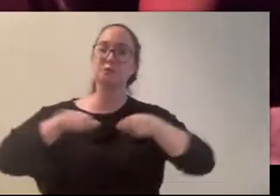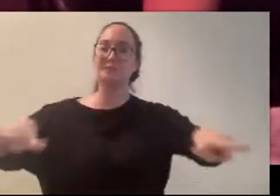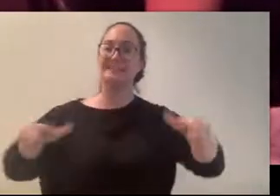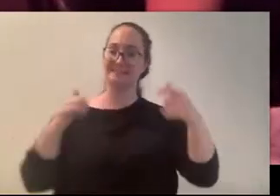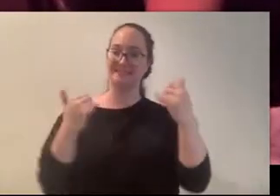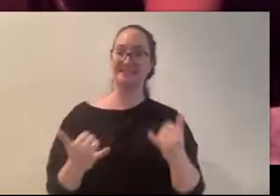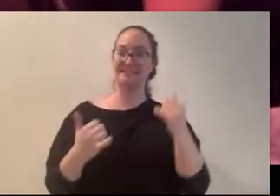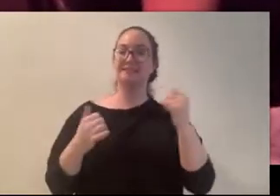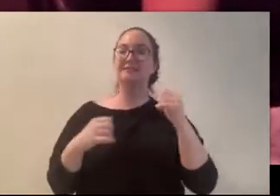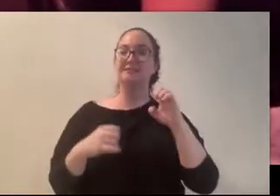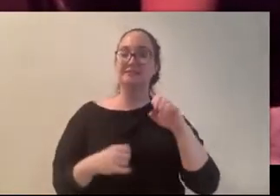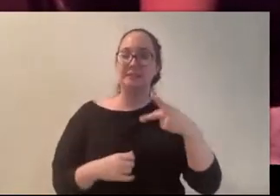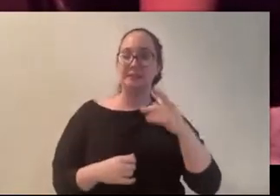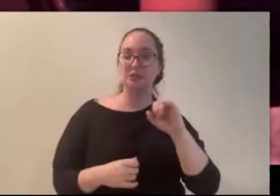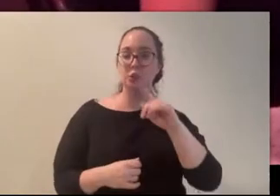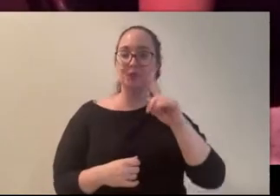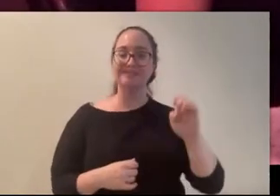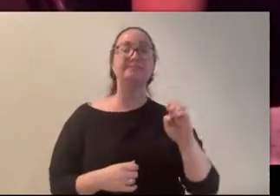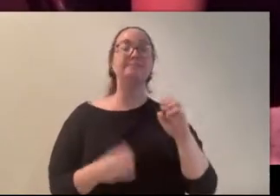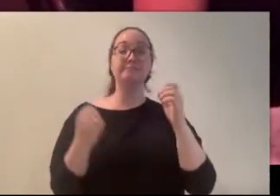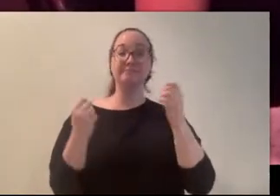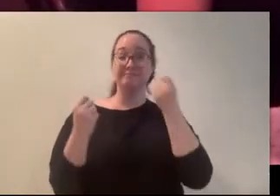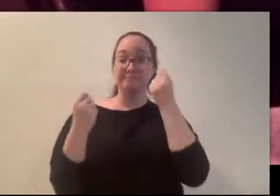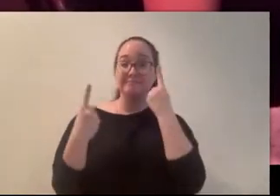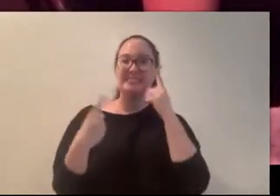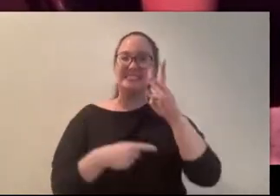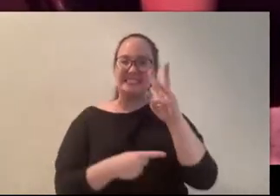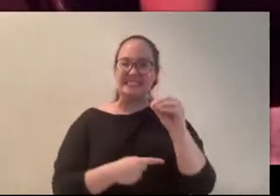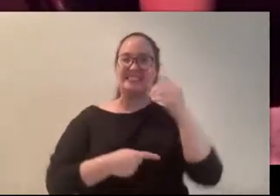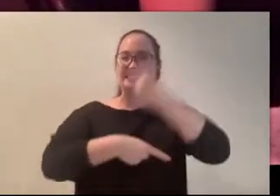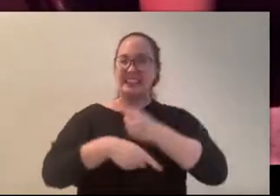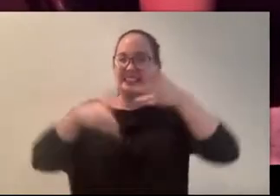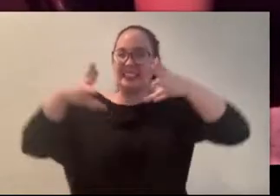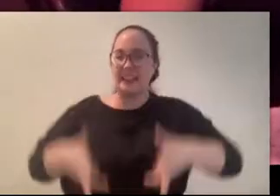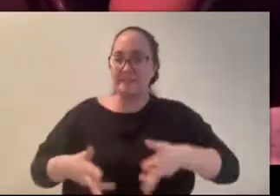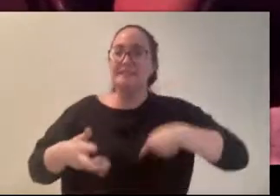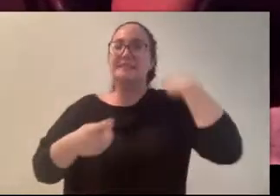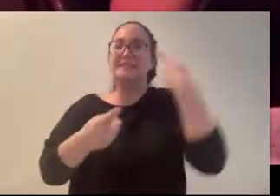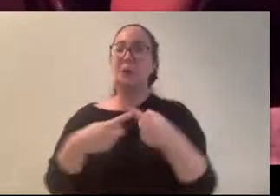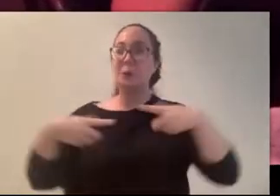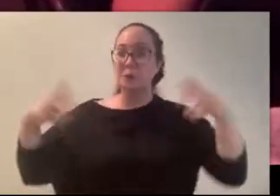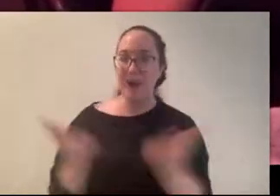60 days until halloween and I'm super excited. (Thomas) Halloween is coming guys. Uh we're going